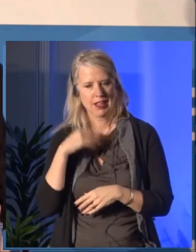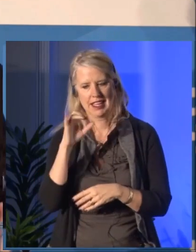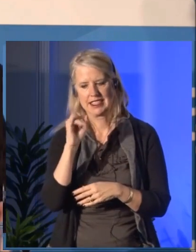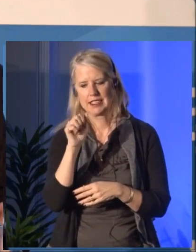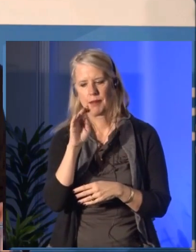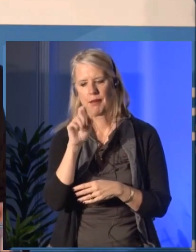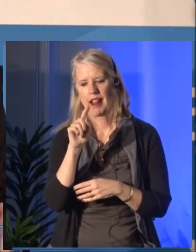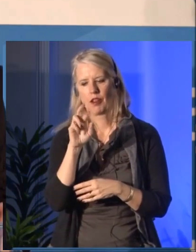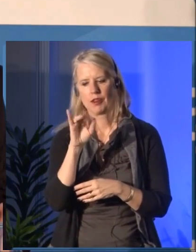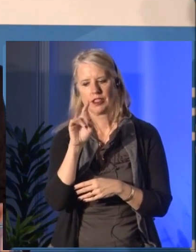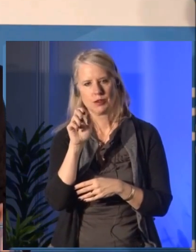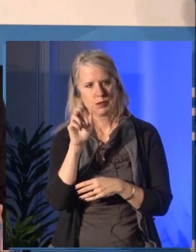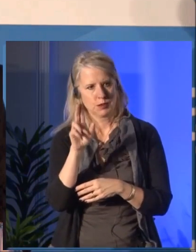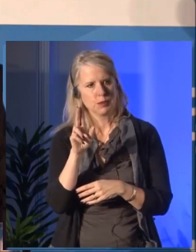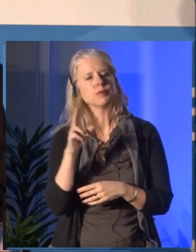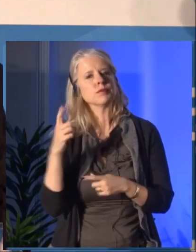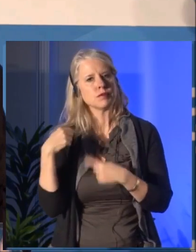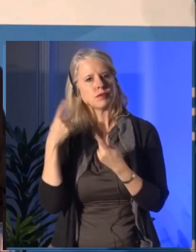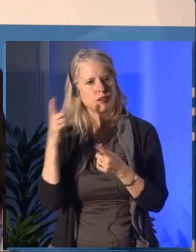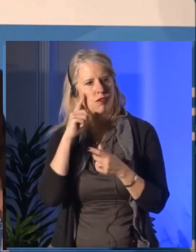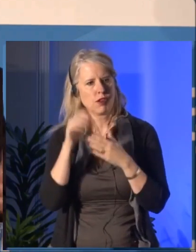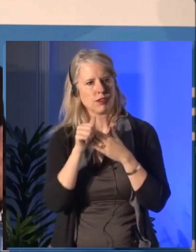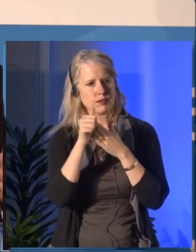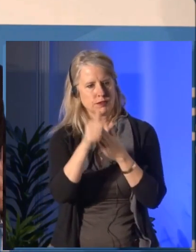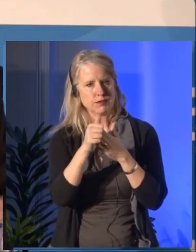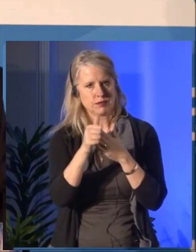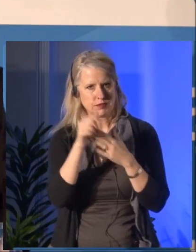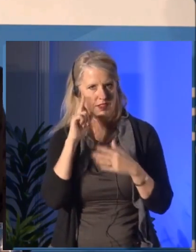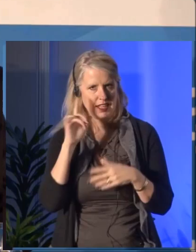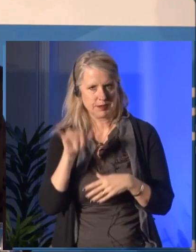in the cultural component of these Olympic-style games.